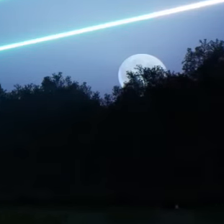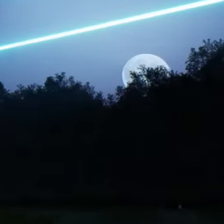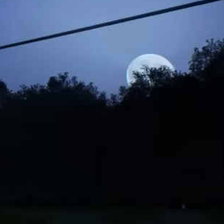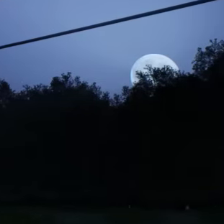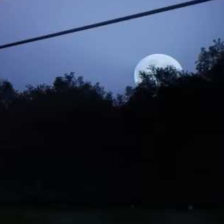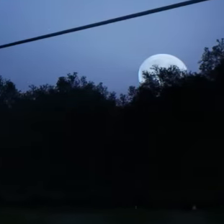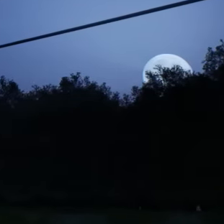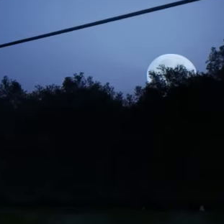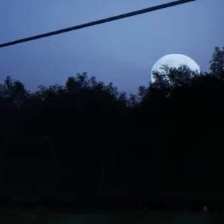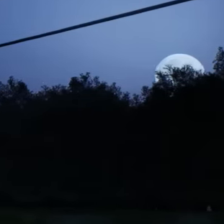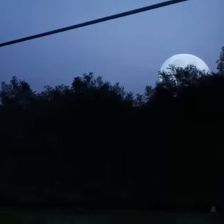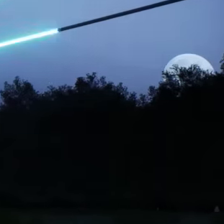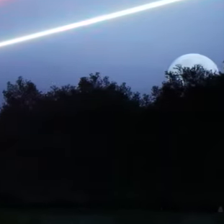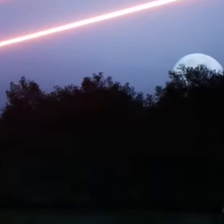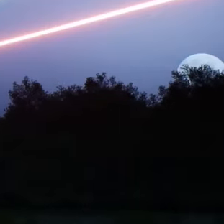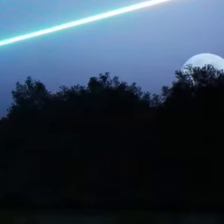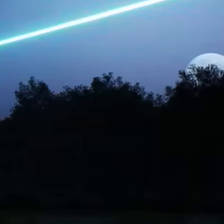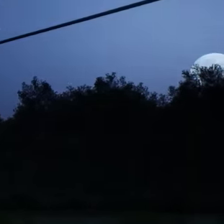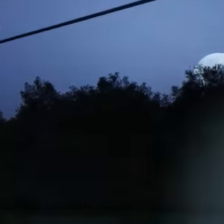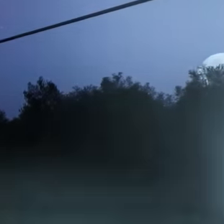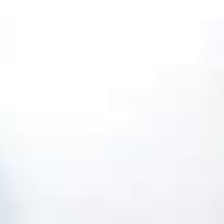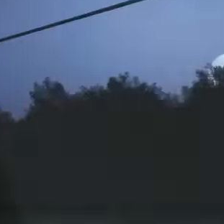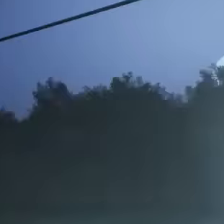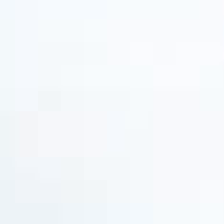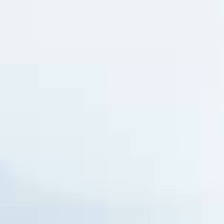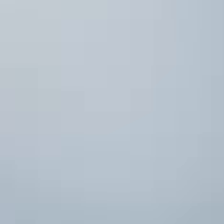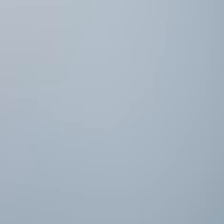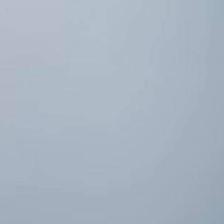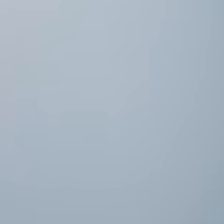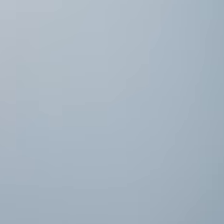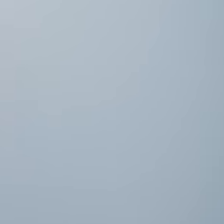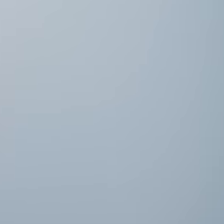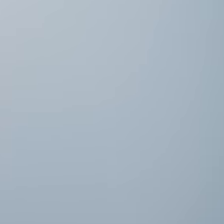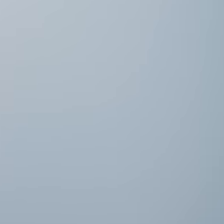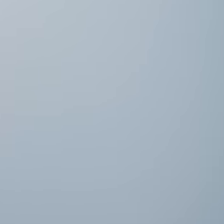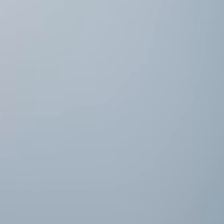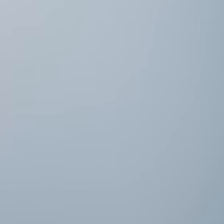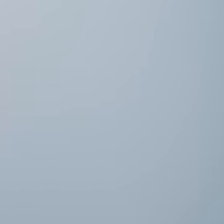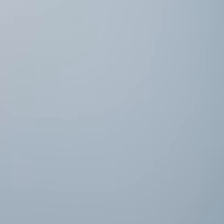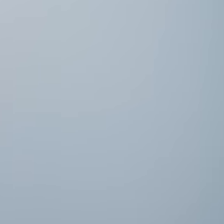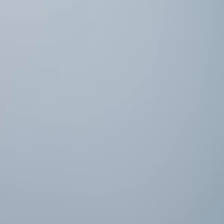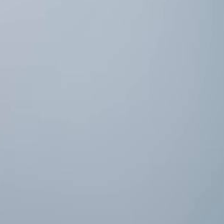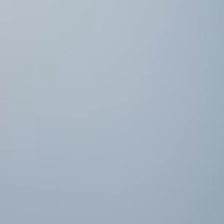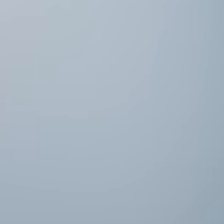want to get too smart and has said that no concessions for energy or lithium production